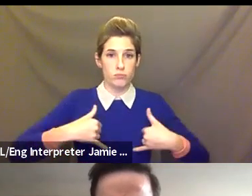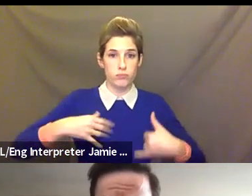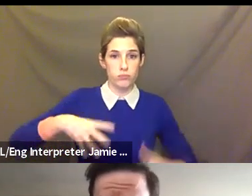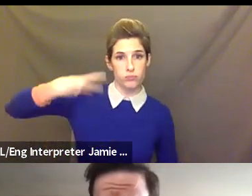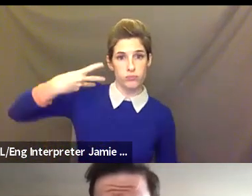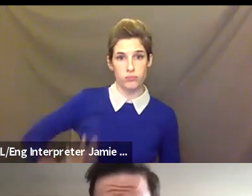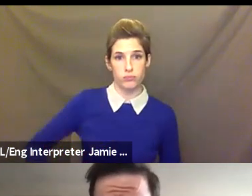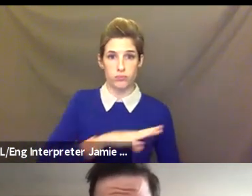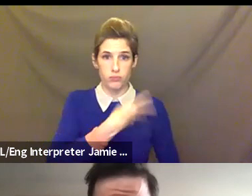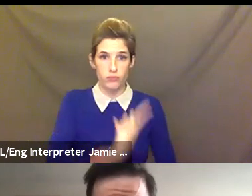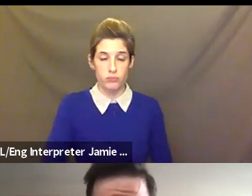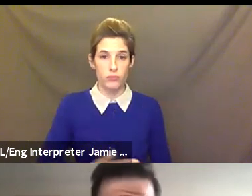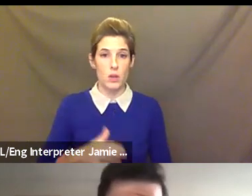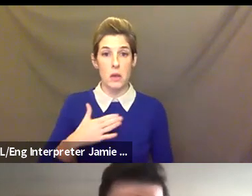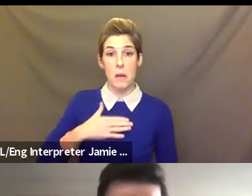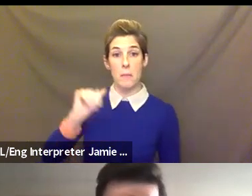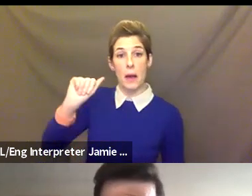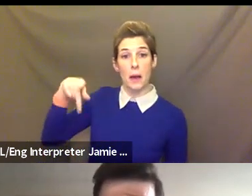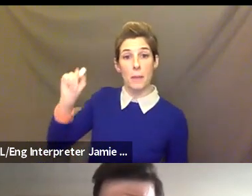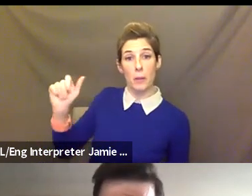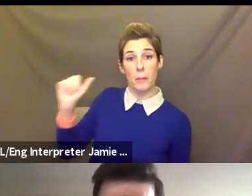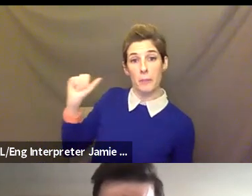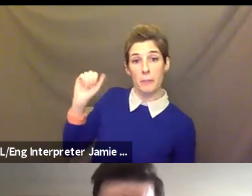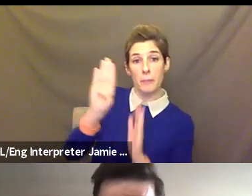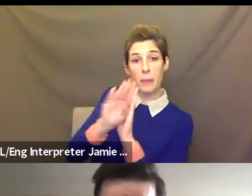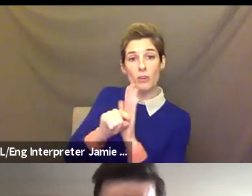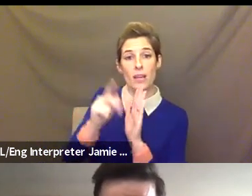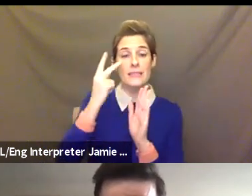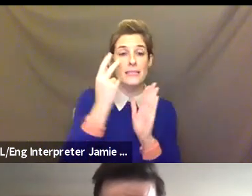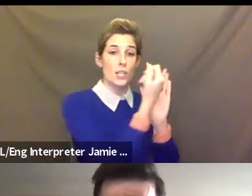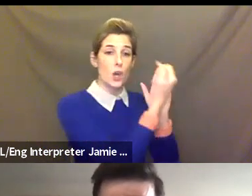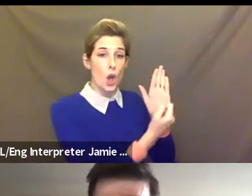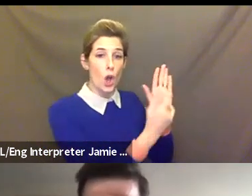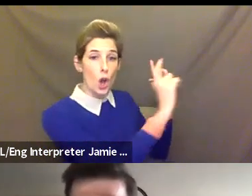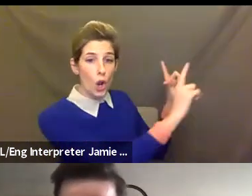am in my apartment. And you might see in the background some artwork, some books, my television, and if I move